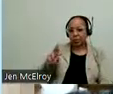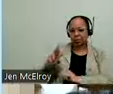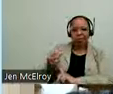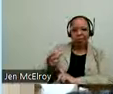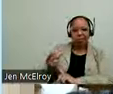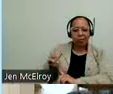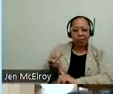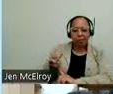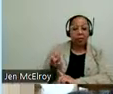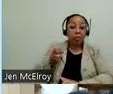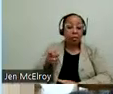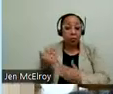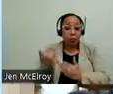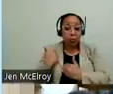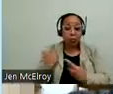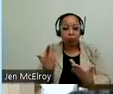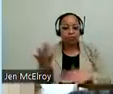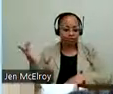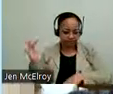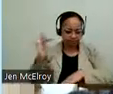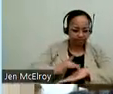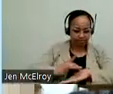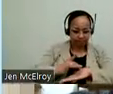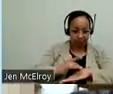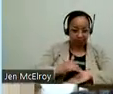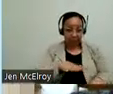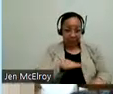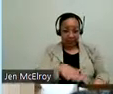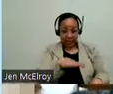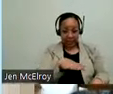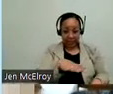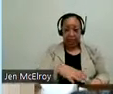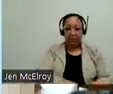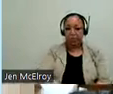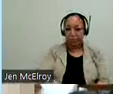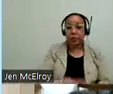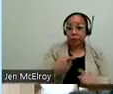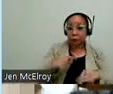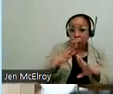responsibilities are to go out to the site and -- in the construction stage